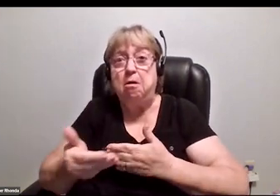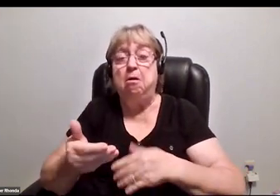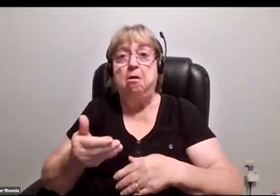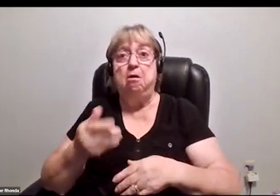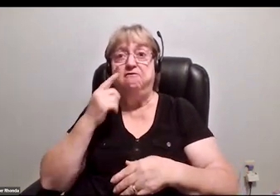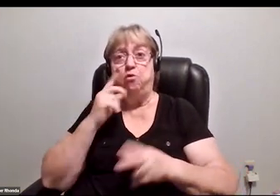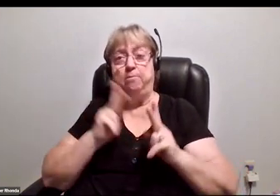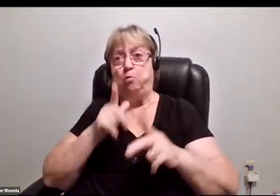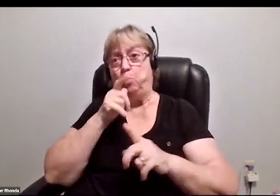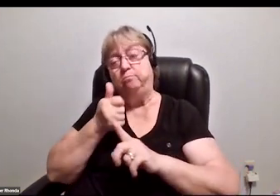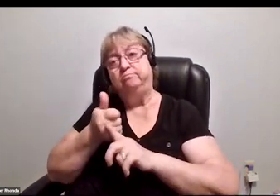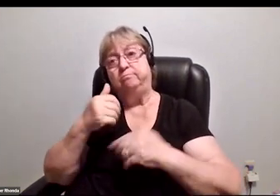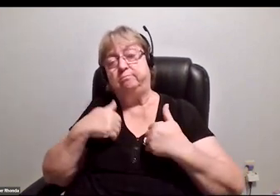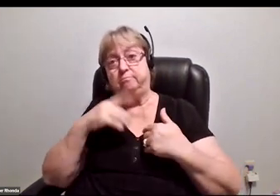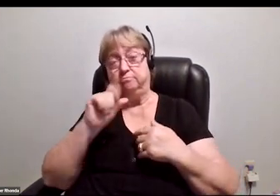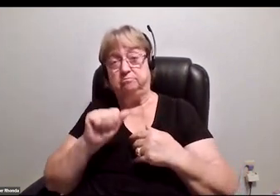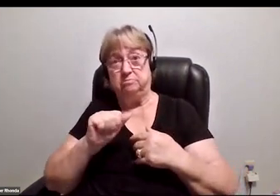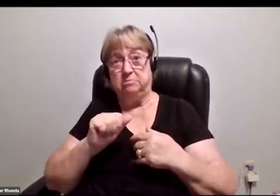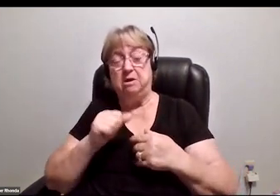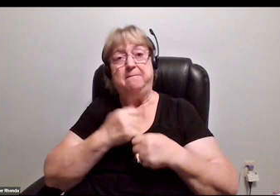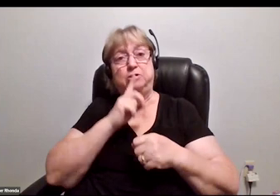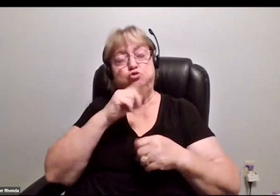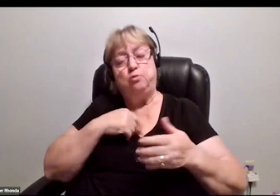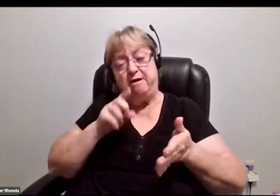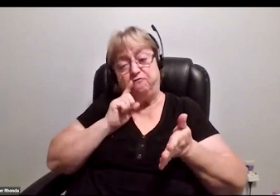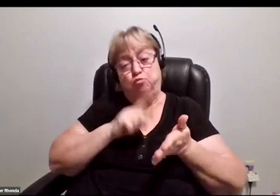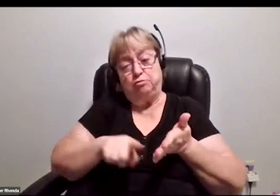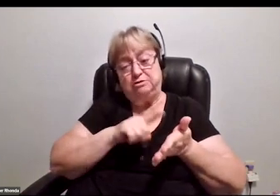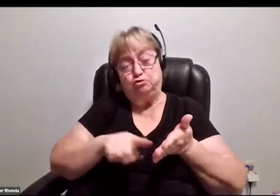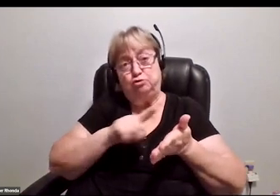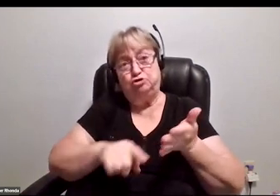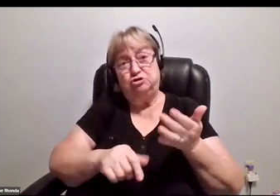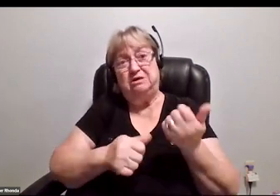That you have research assistant programs for folks with disabilities.